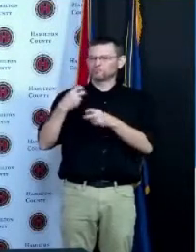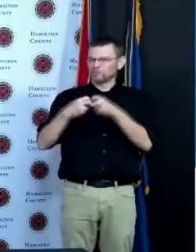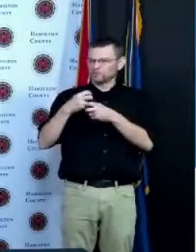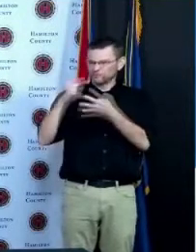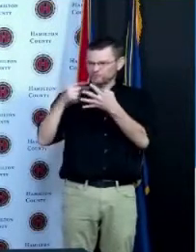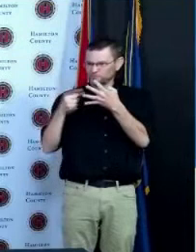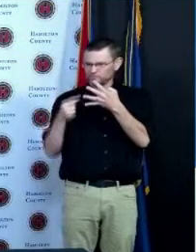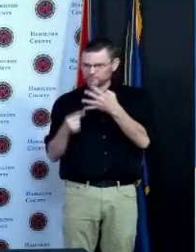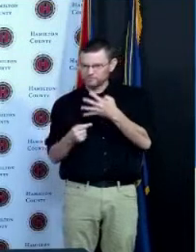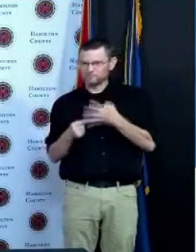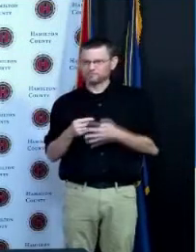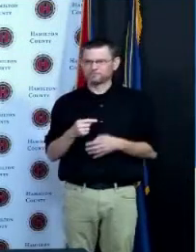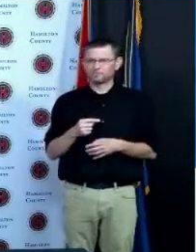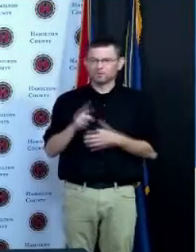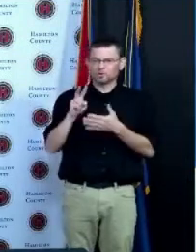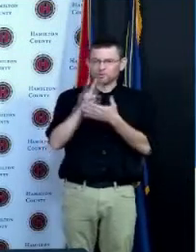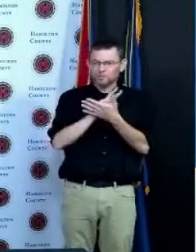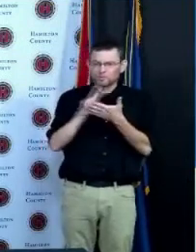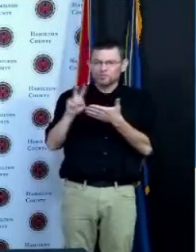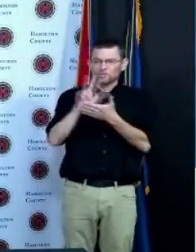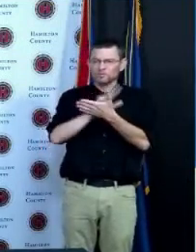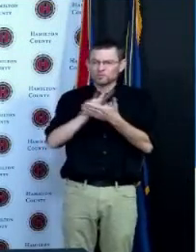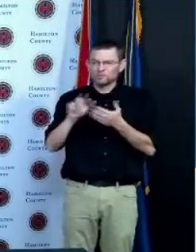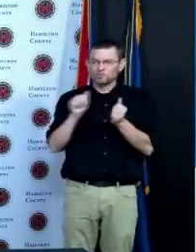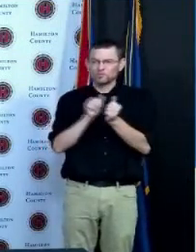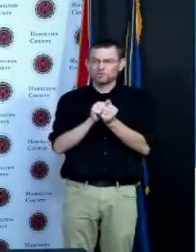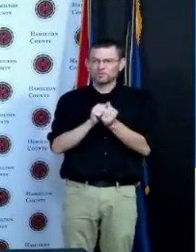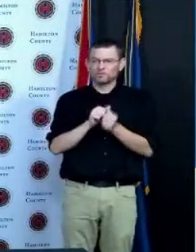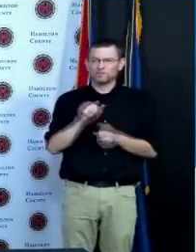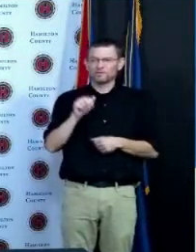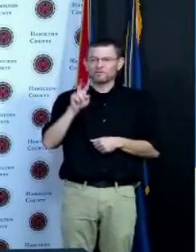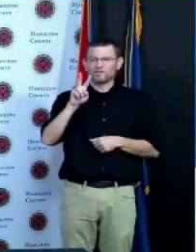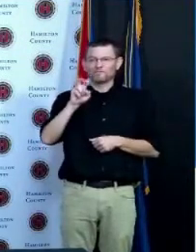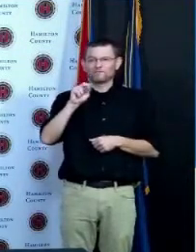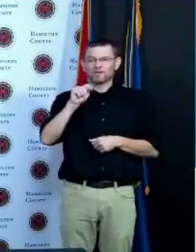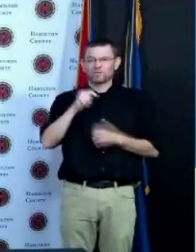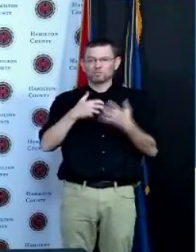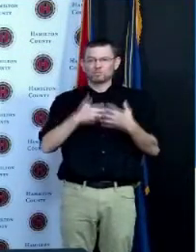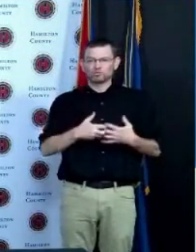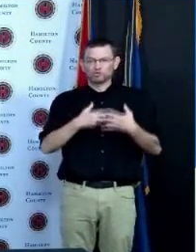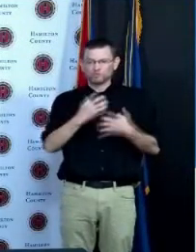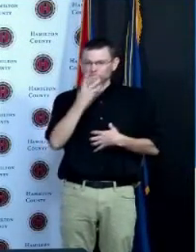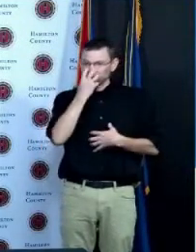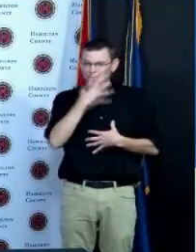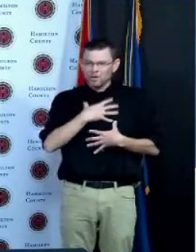hell with a ventilator stuck down his throat dying in a horrible fashion and from that experience I